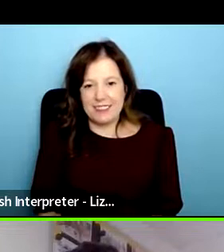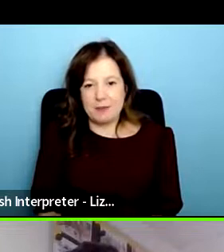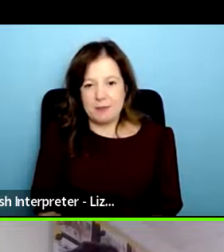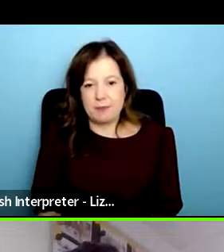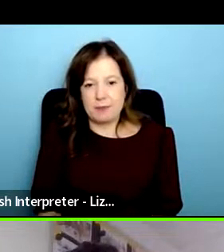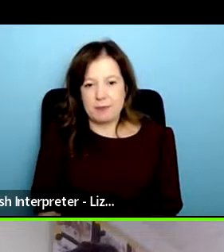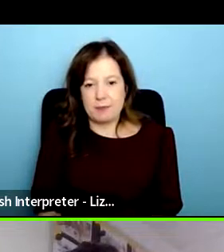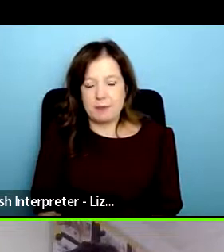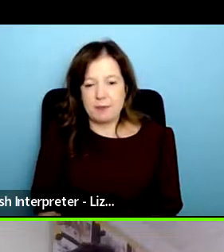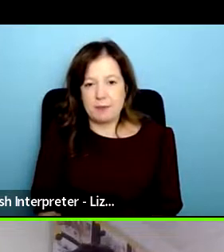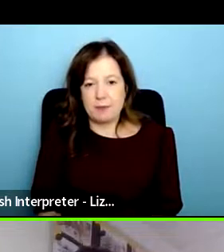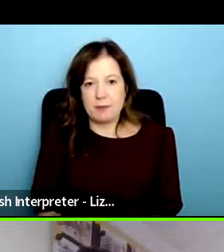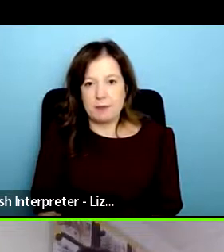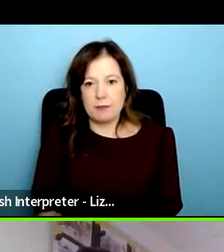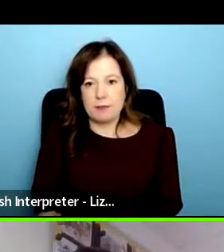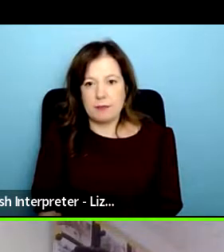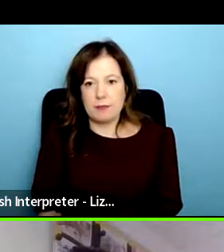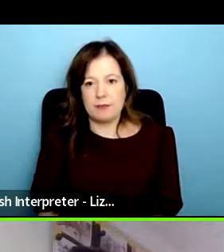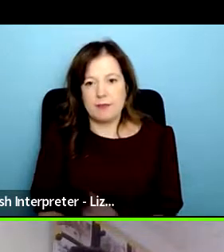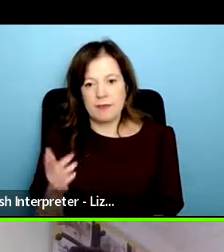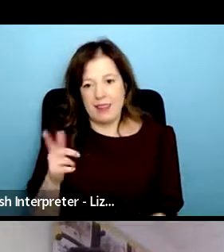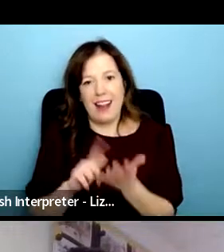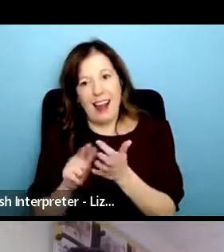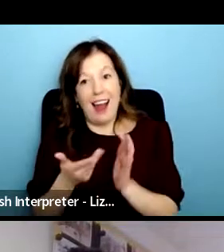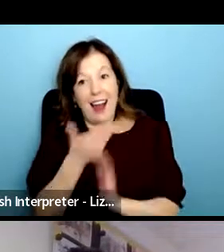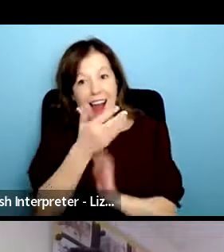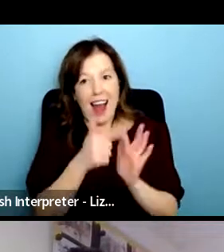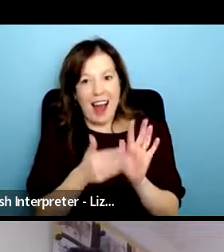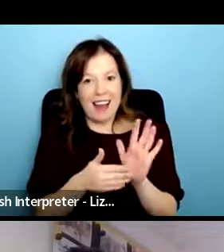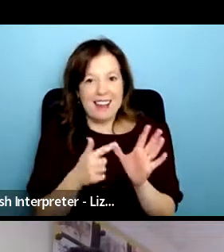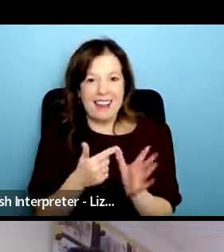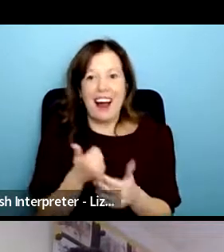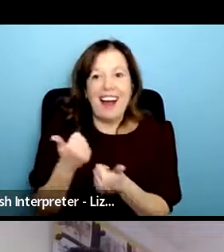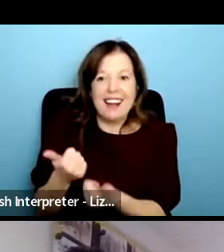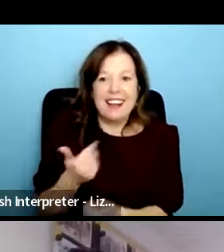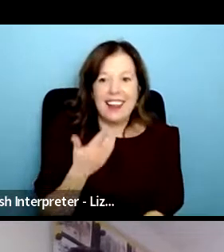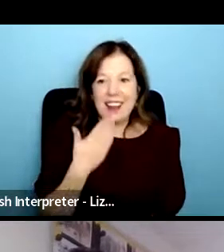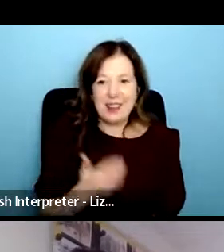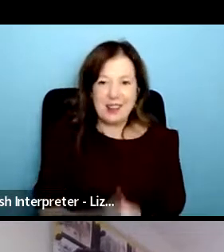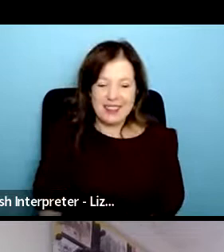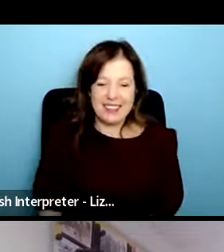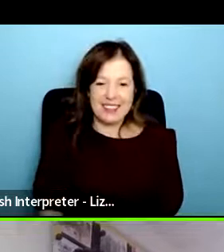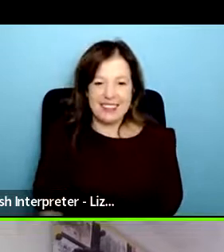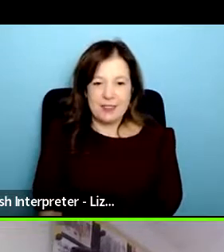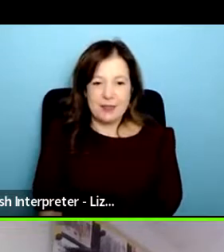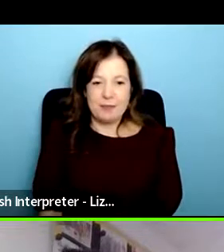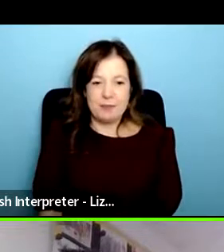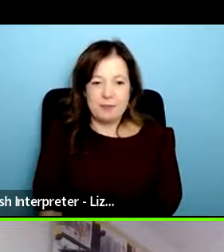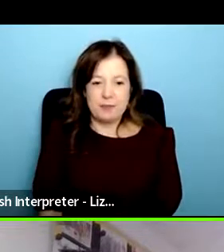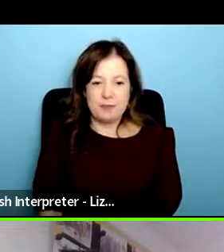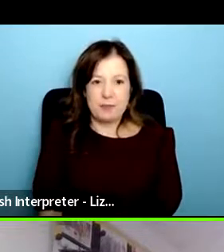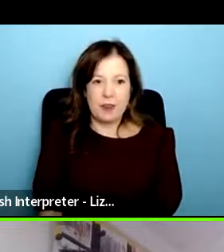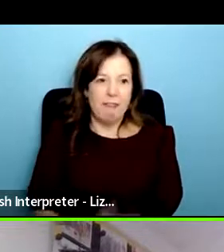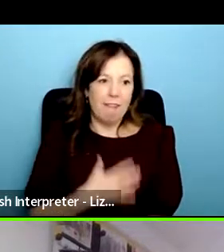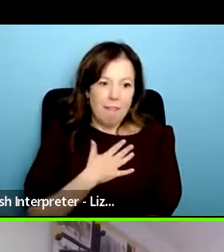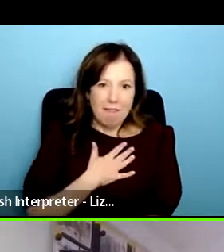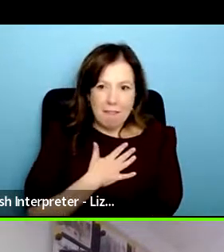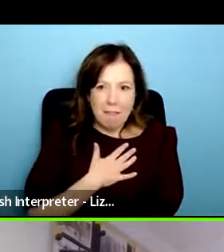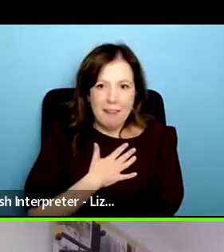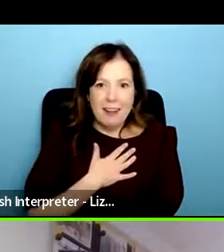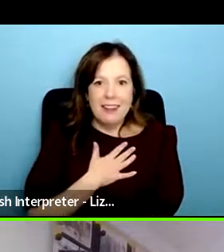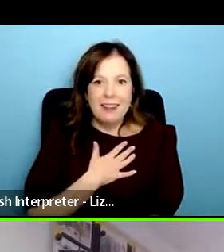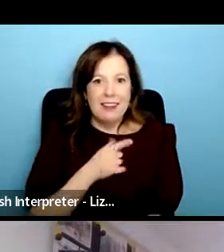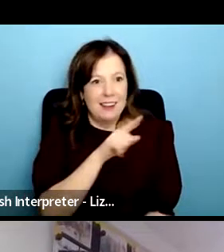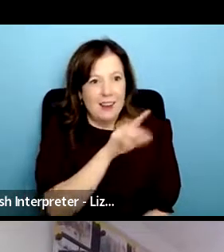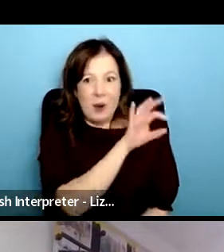uh do you want to go first emma thank you okay thanks um gosh yeah it's that's a huge question